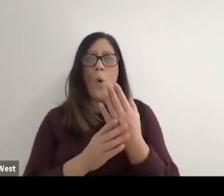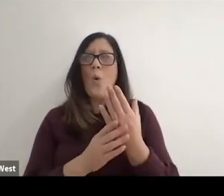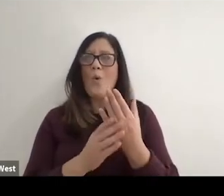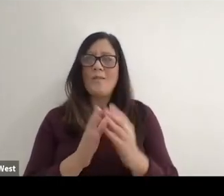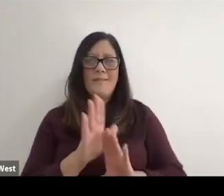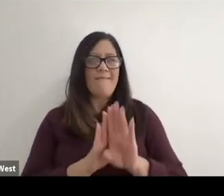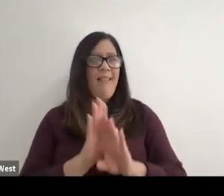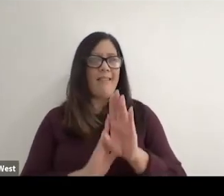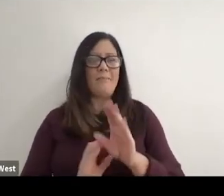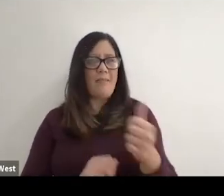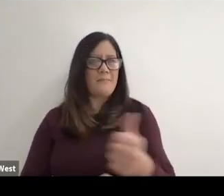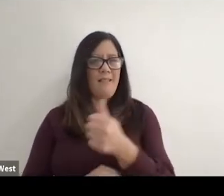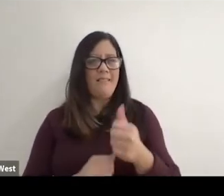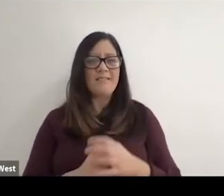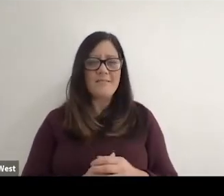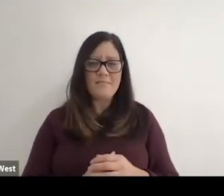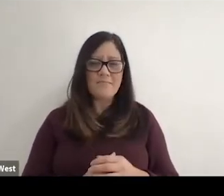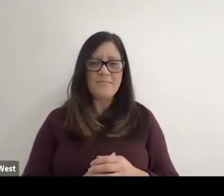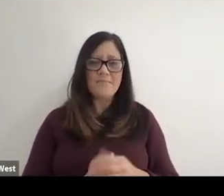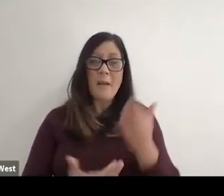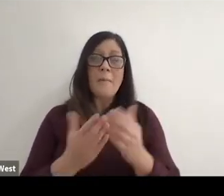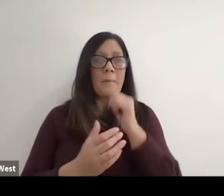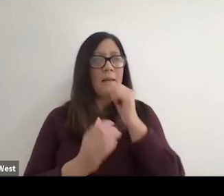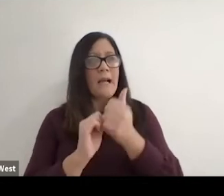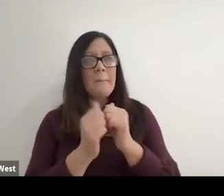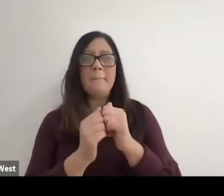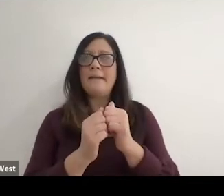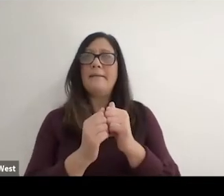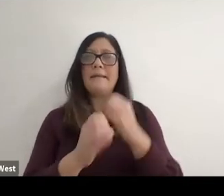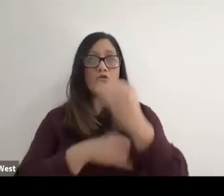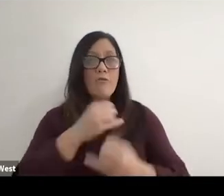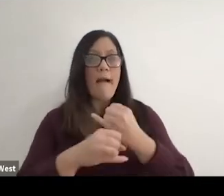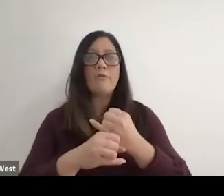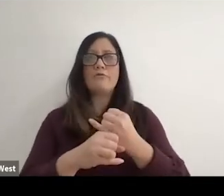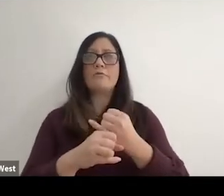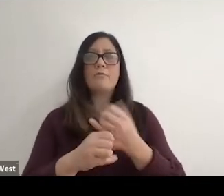you may not go on to, you know, compete internationally, or even nationally but but